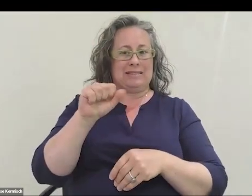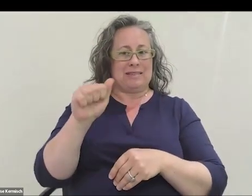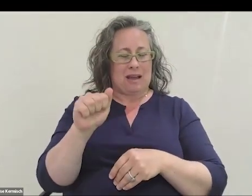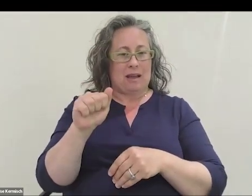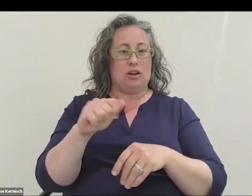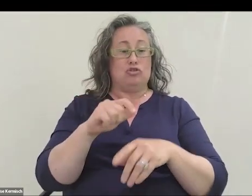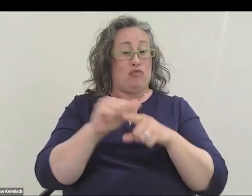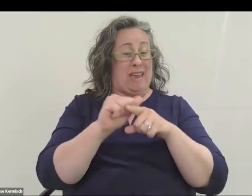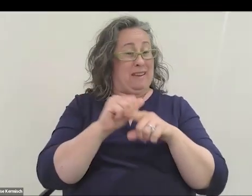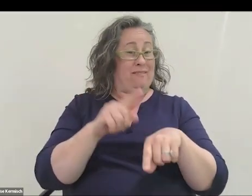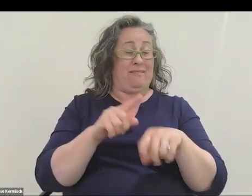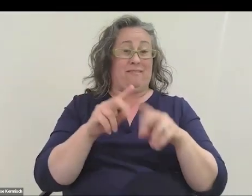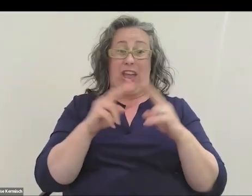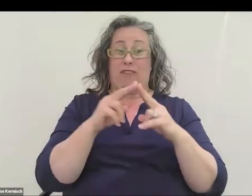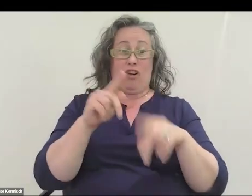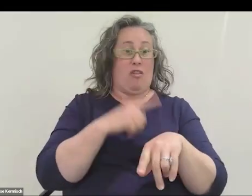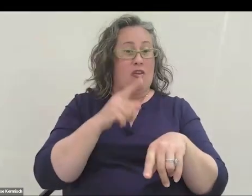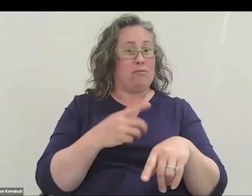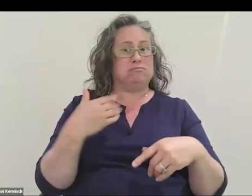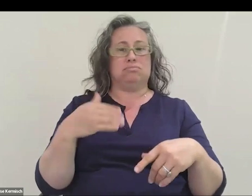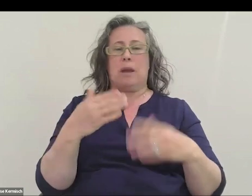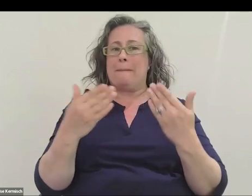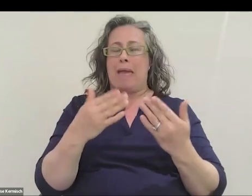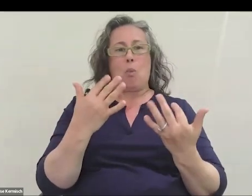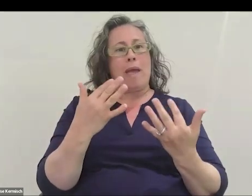You might wait 10 years to finally get a spot